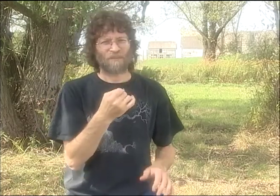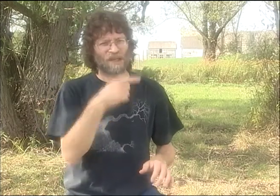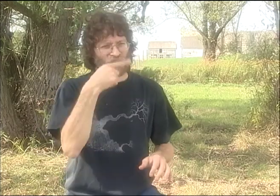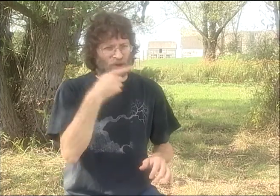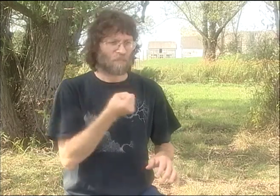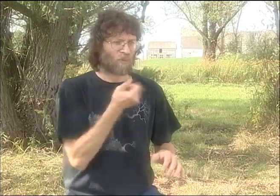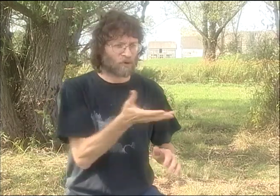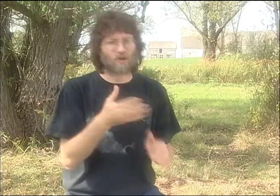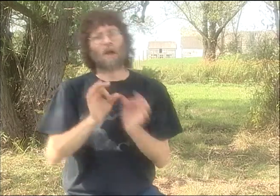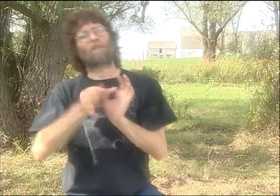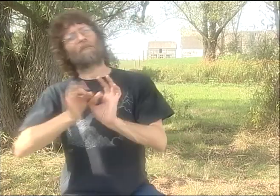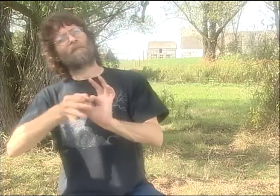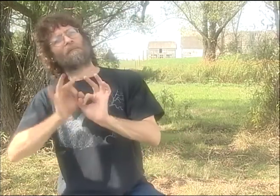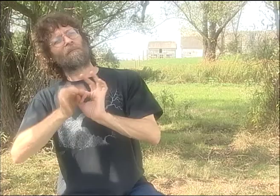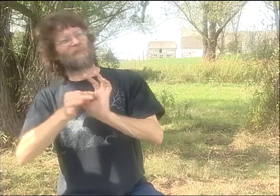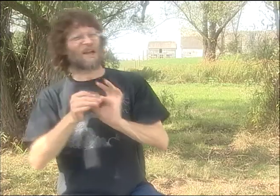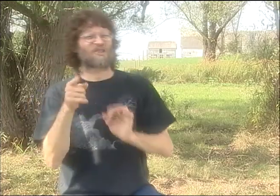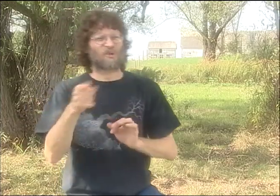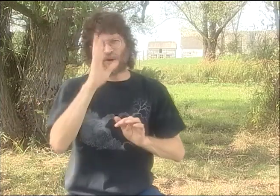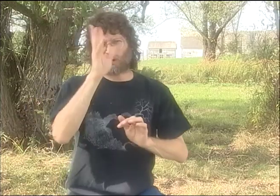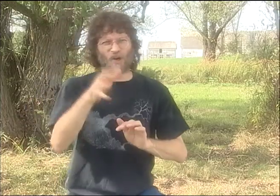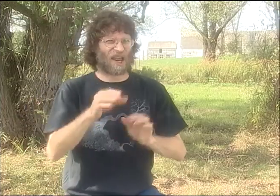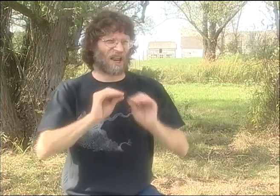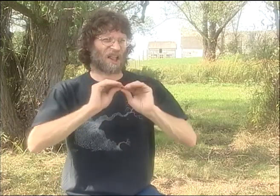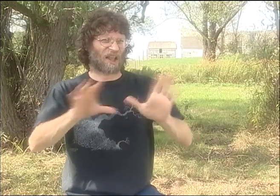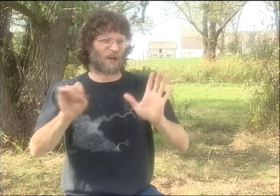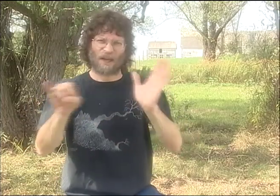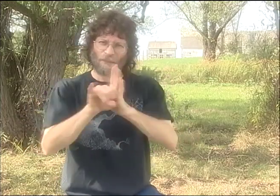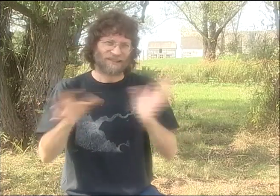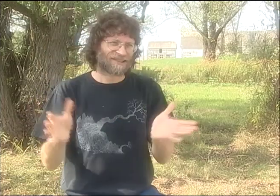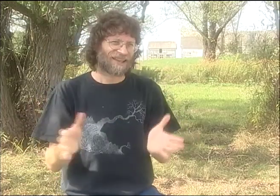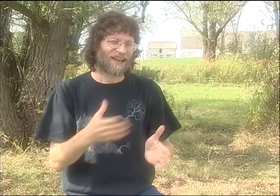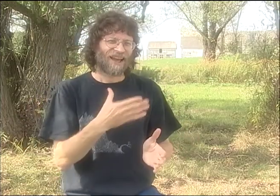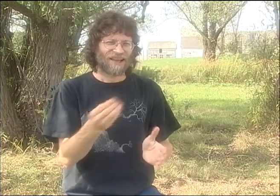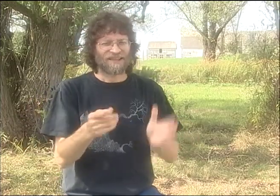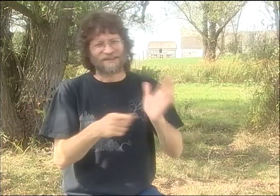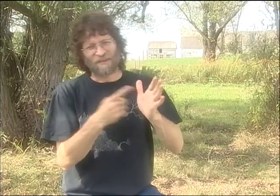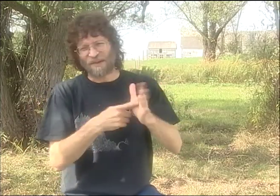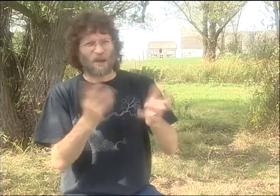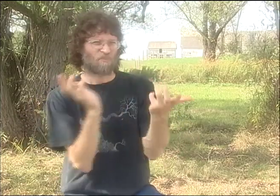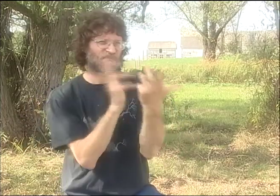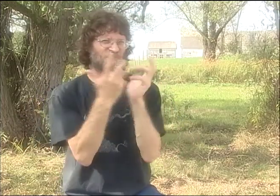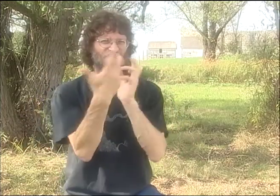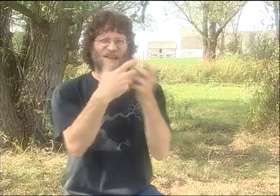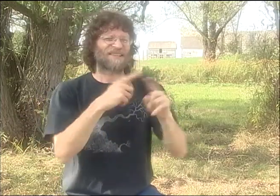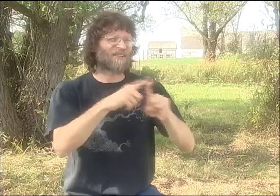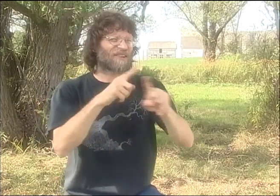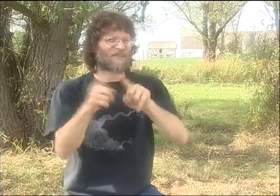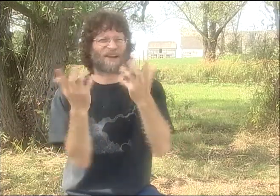WITHIN THE GROUP OF US. DONNA COULD INTERPRET FOR JIM'S POETRY, OF COURSE. HE WAS A HEARING POET AND NEEDED AN INTERPRETER,